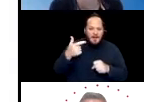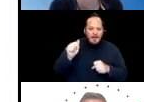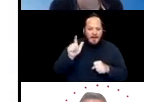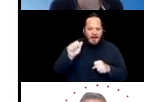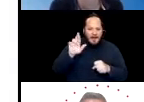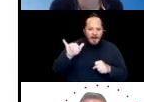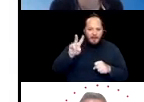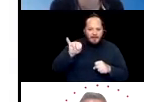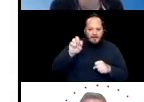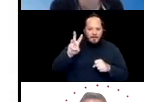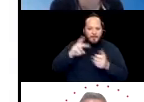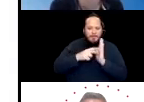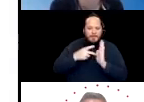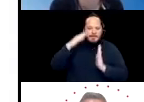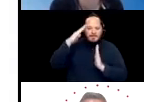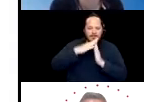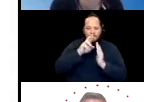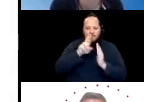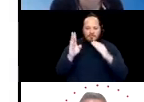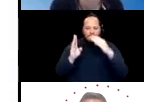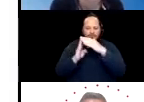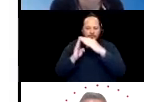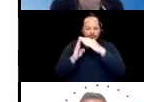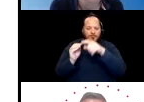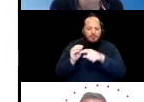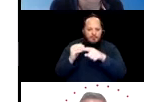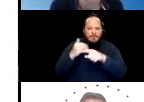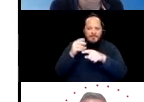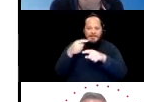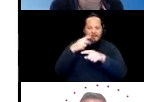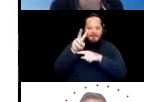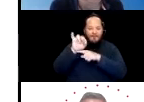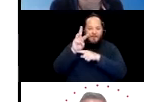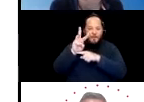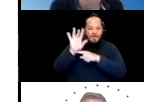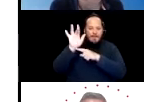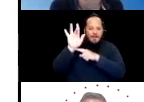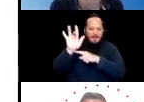there's a View icon at the upper right. Click on the Interpreters videos.